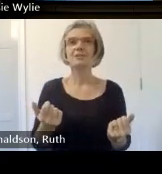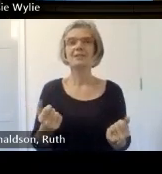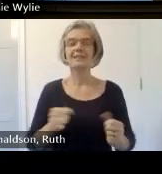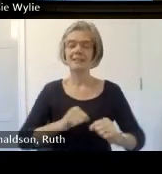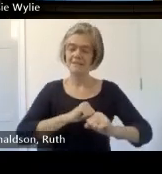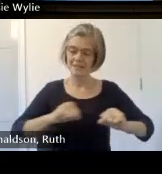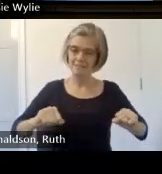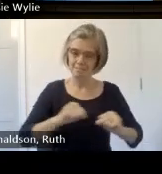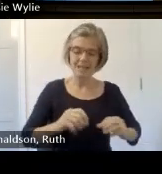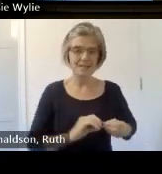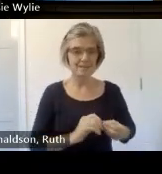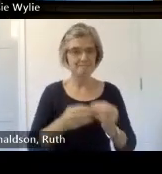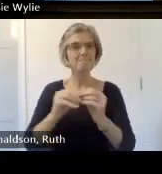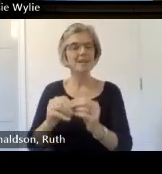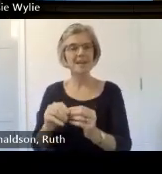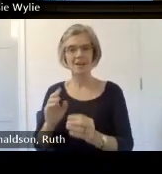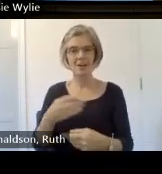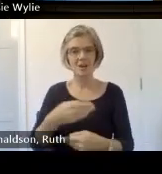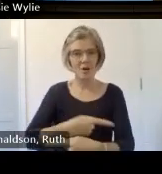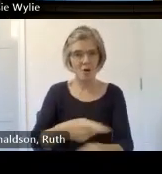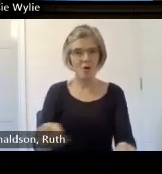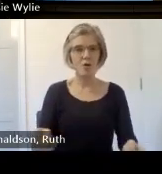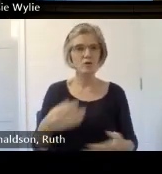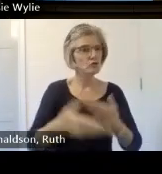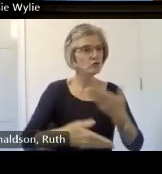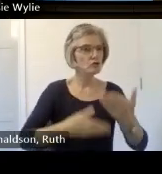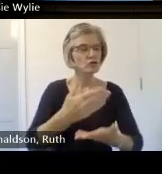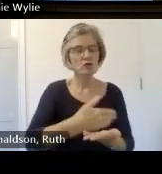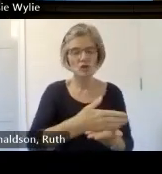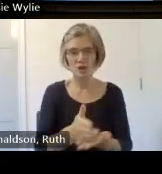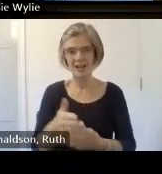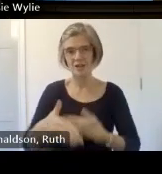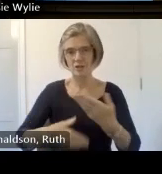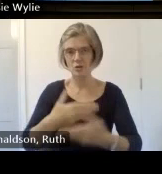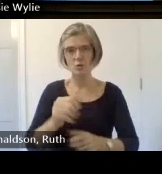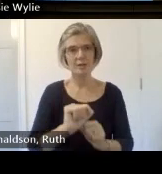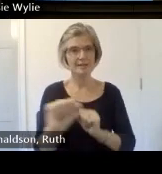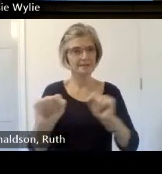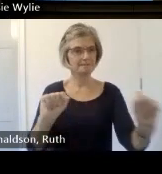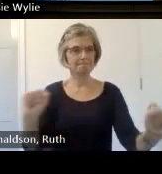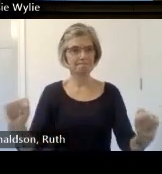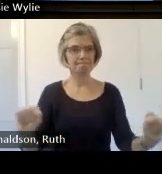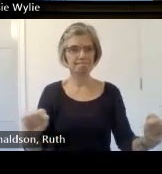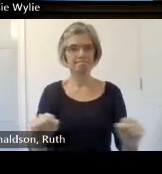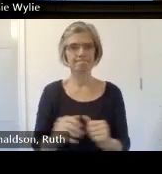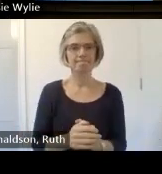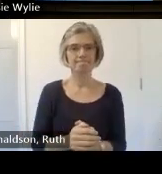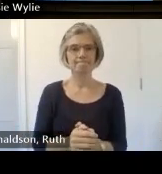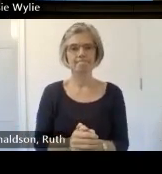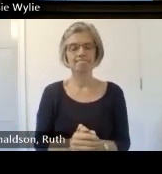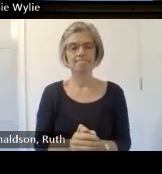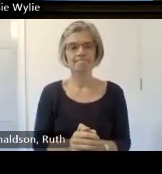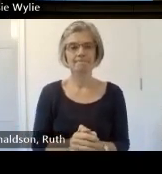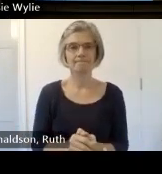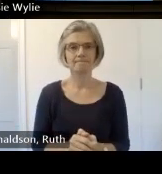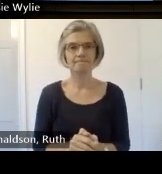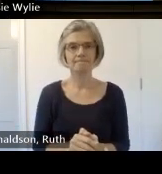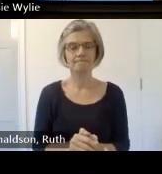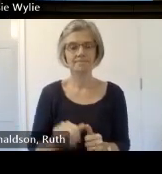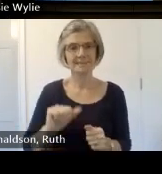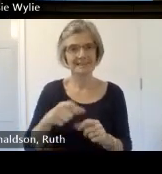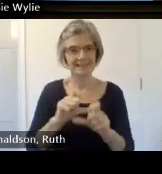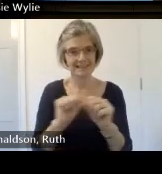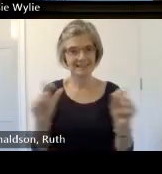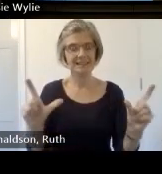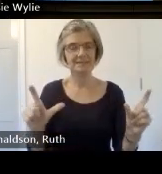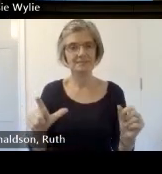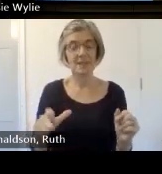people through sharing stories next slide please I have interviewed several people about being in